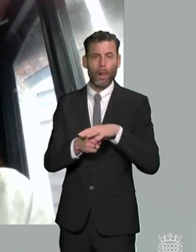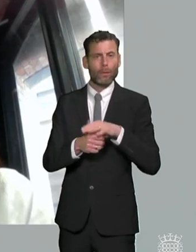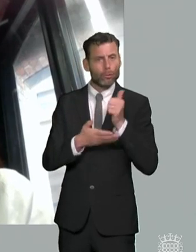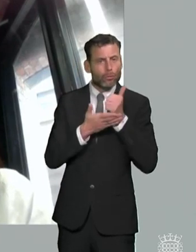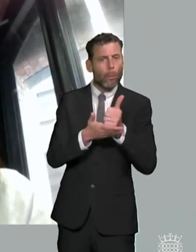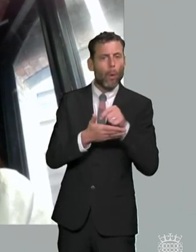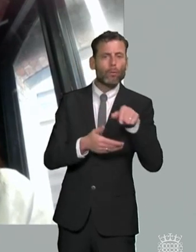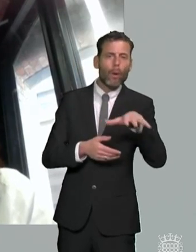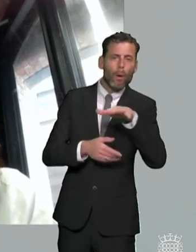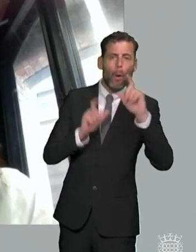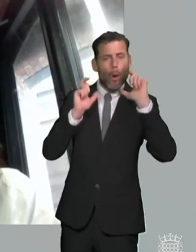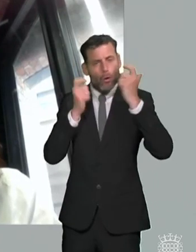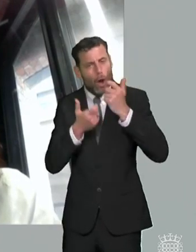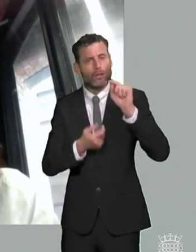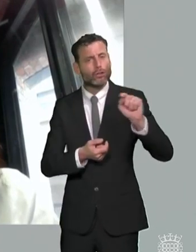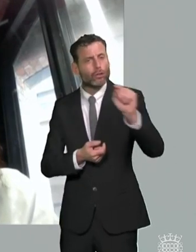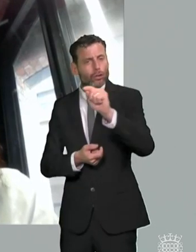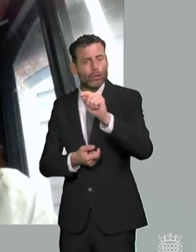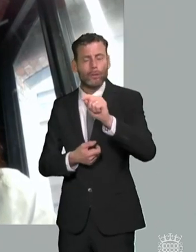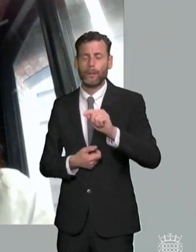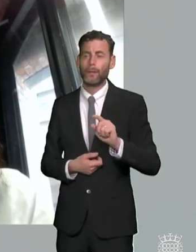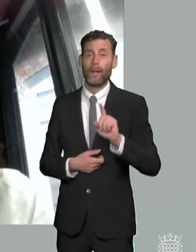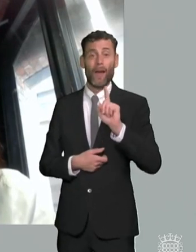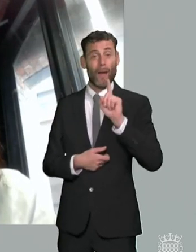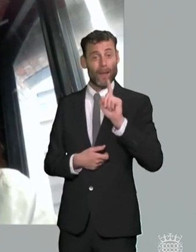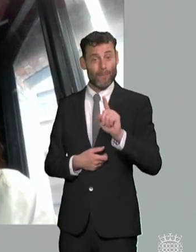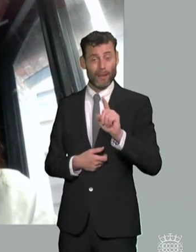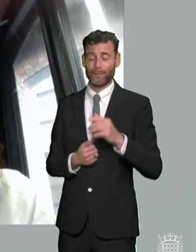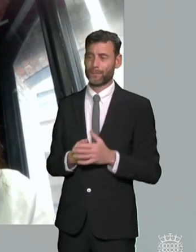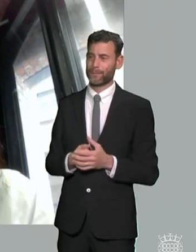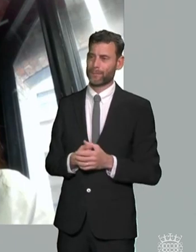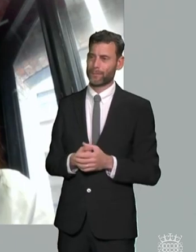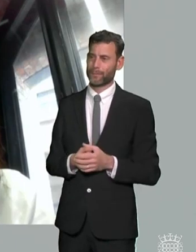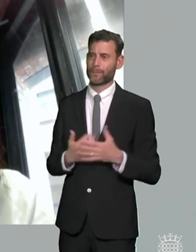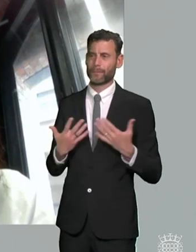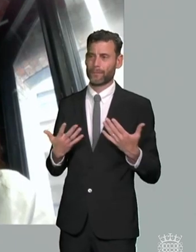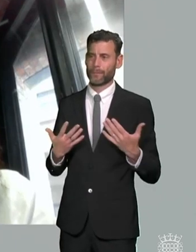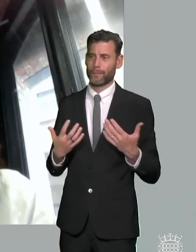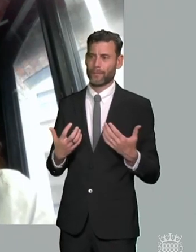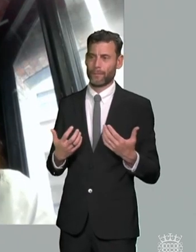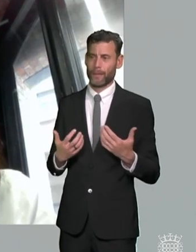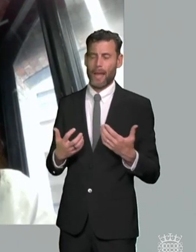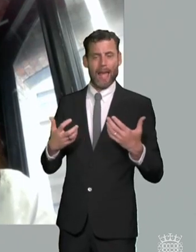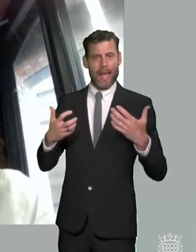impacts on the the kind of individualized support being identified for each individual moving moving